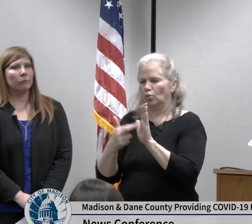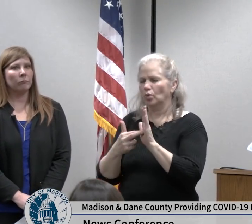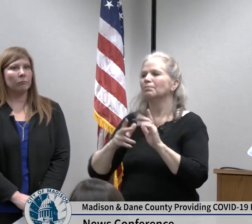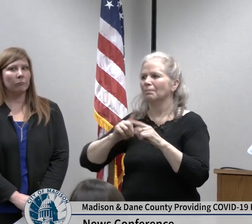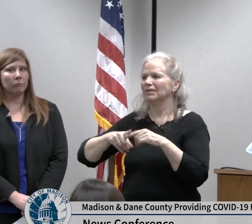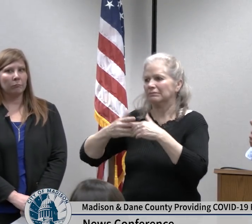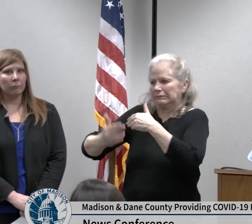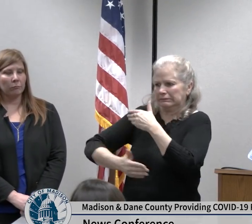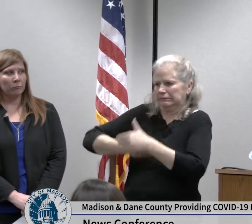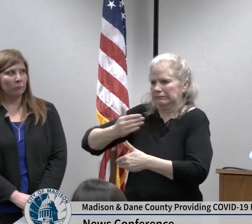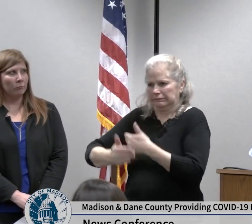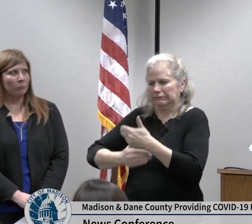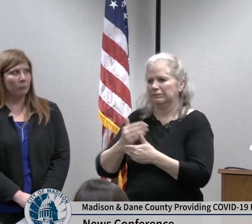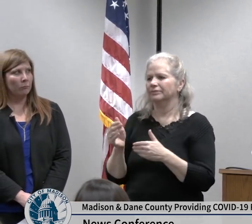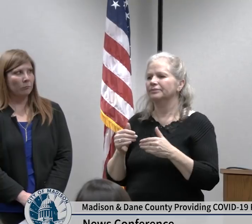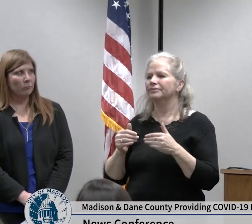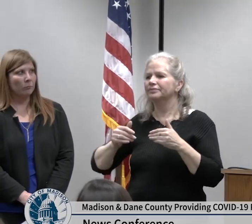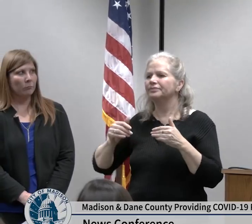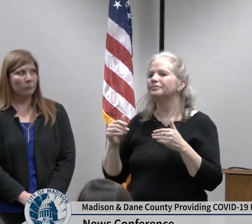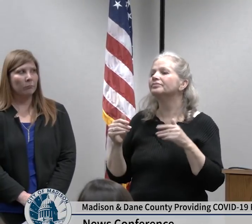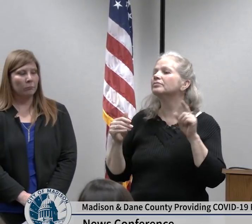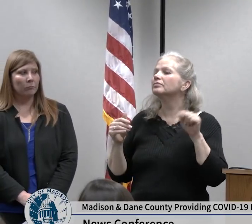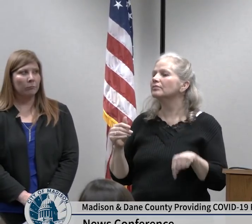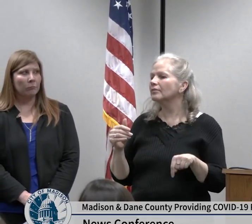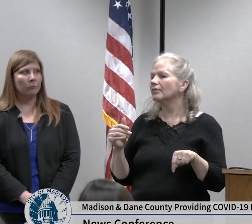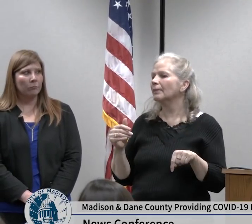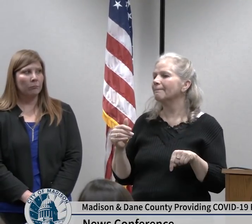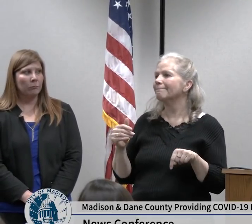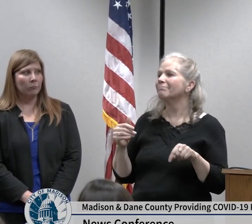actively engaged in preparing people to be able to work from home should that